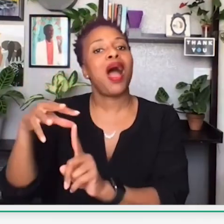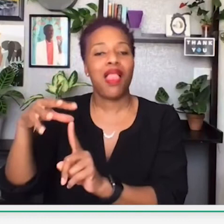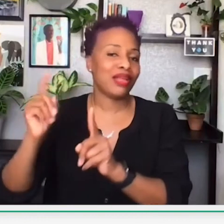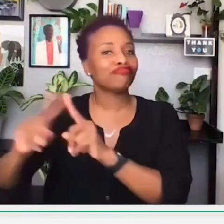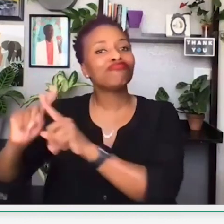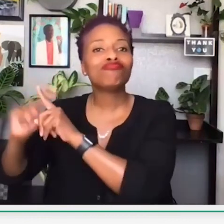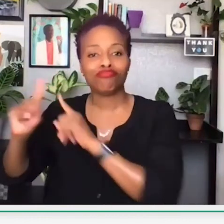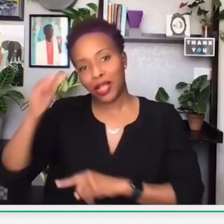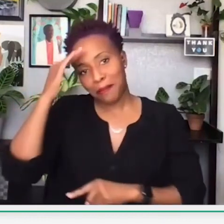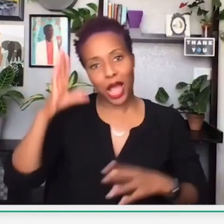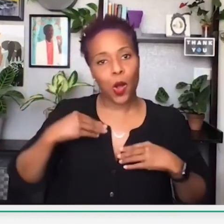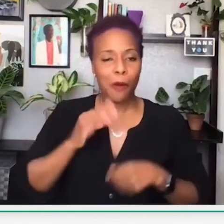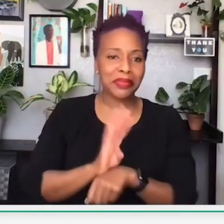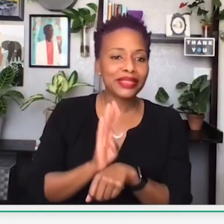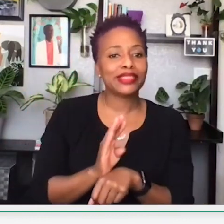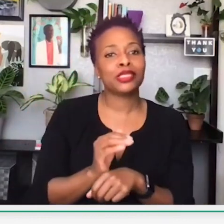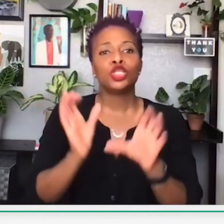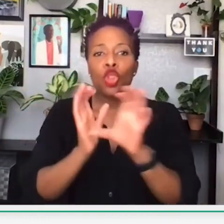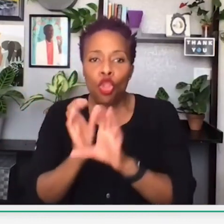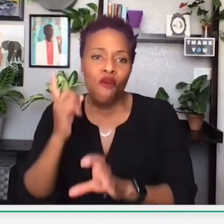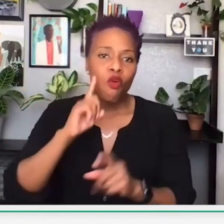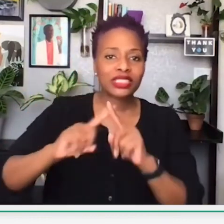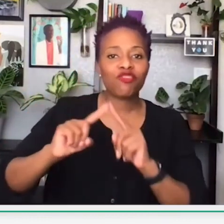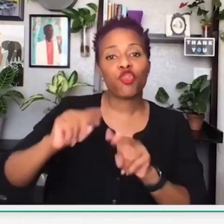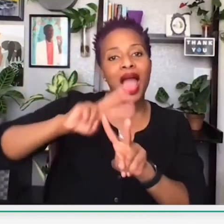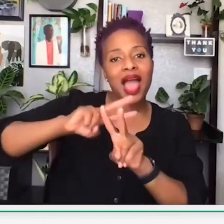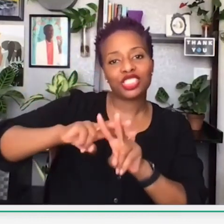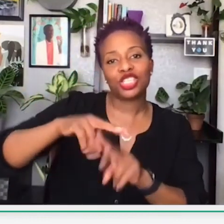there's a hashtag, and it spotlights different black-owned businesses.